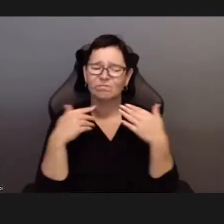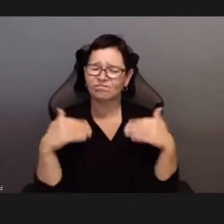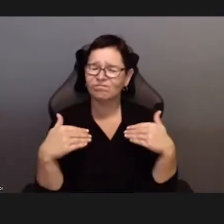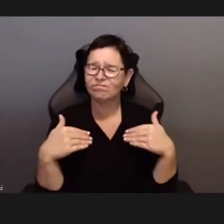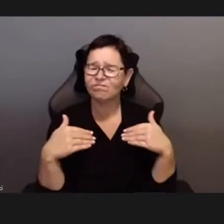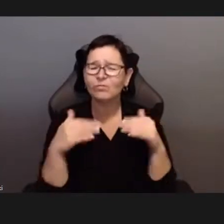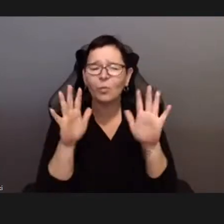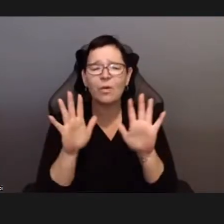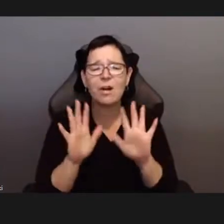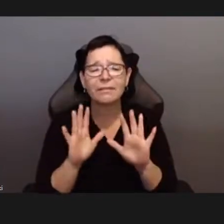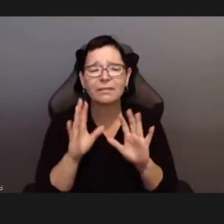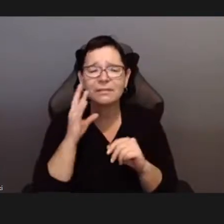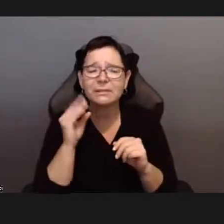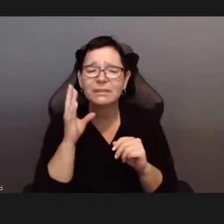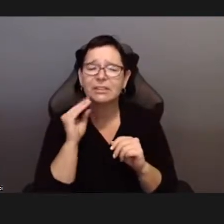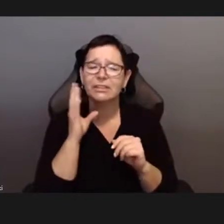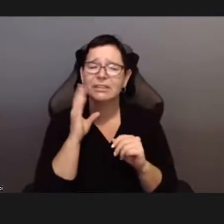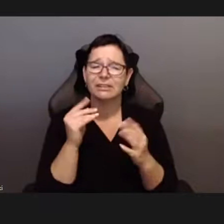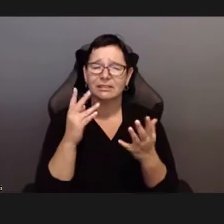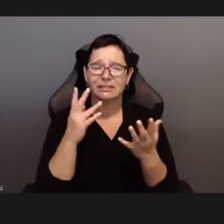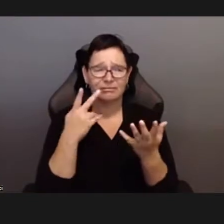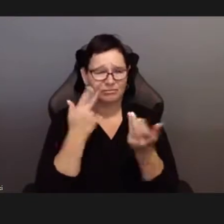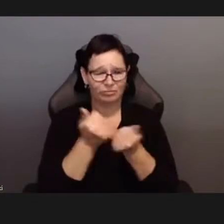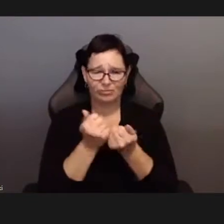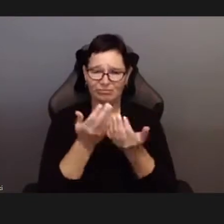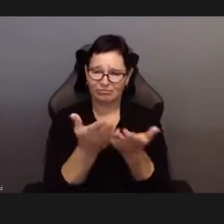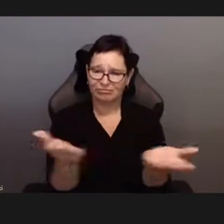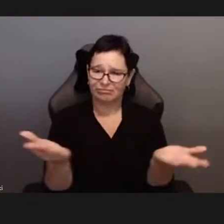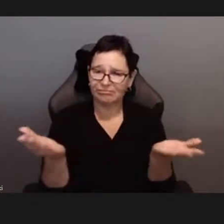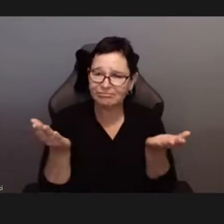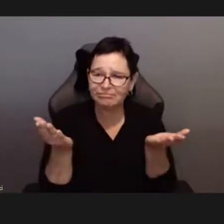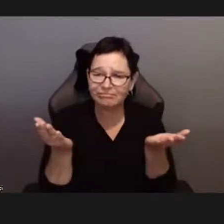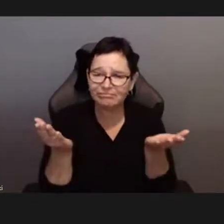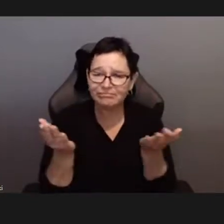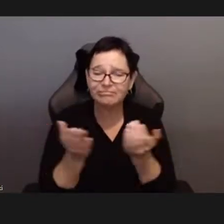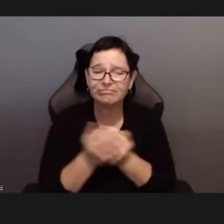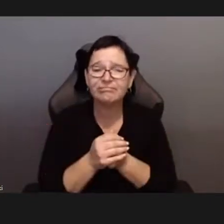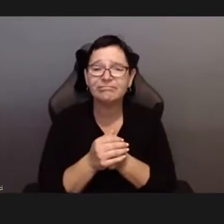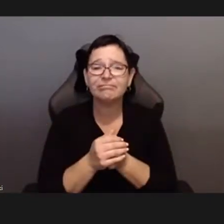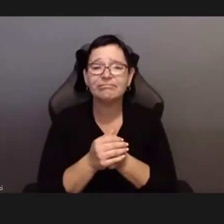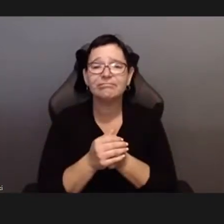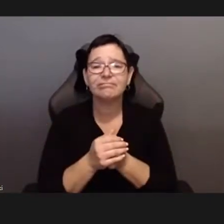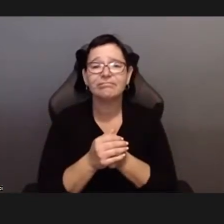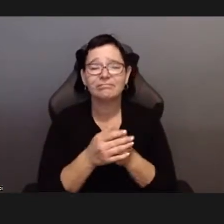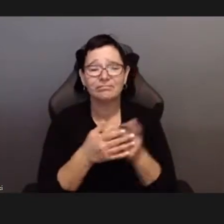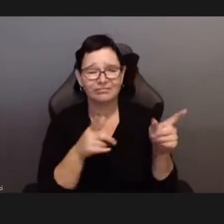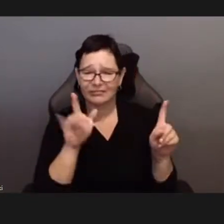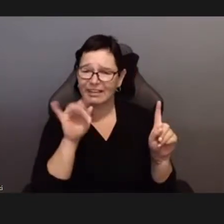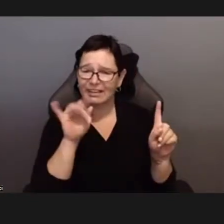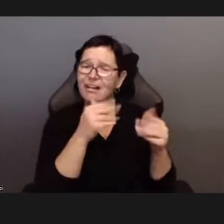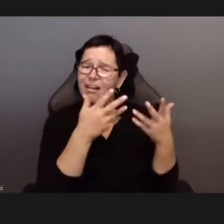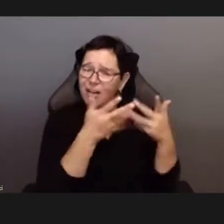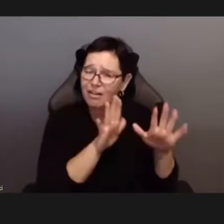I want to take this opportunity to welcome all of you to the sixth and final panel of the Sex and Pandemic series this afternoon.